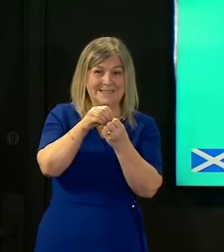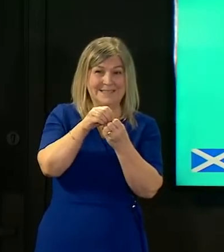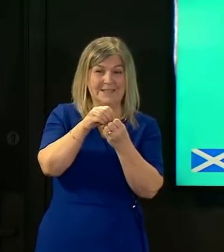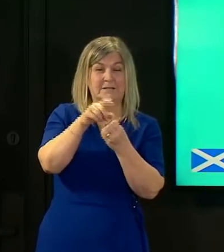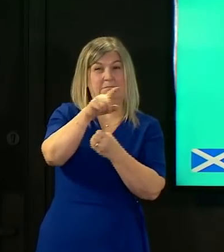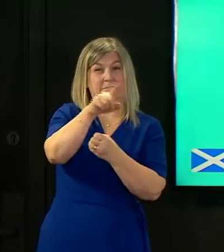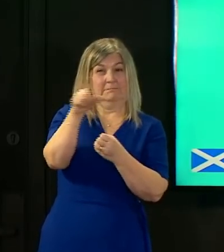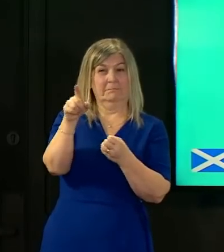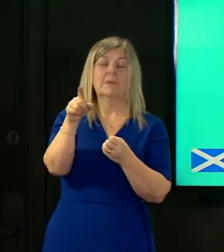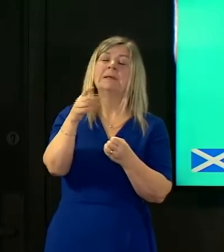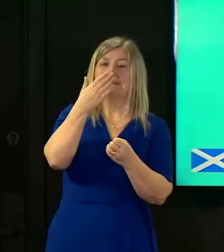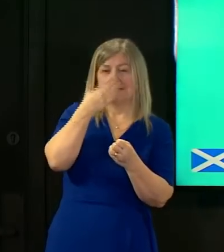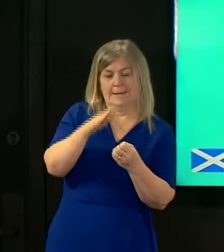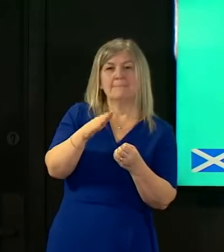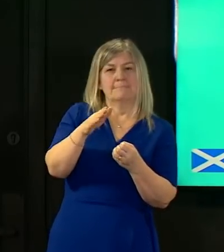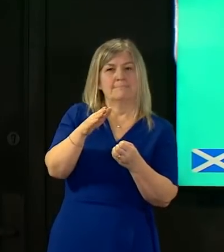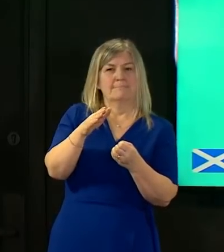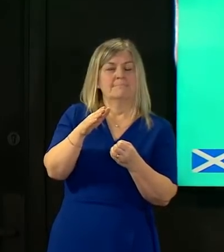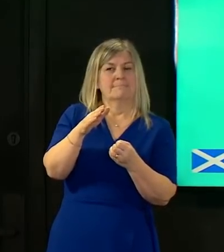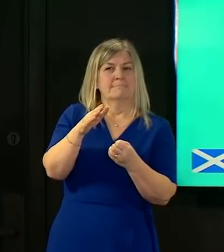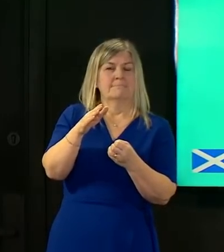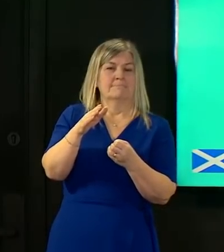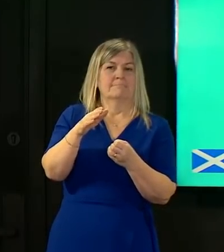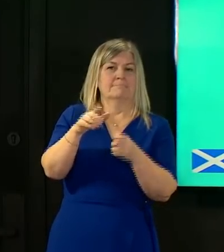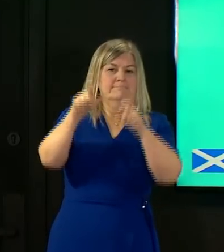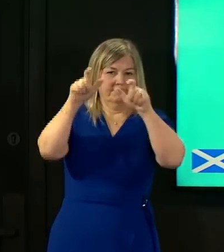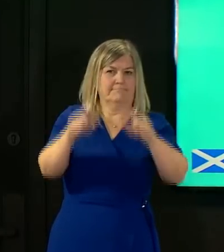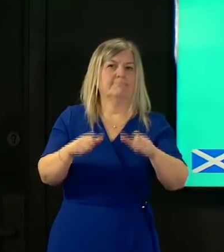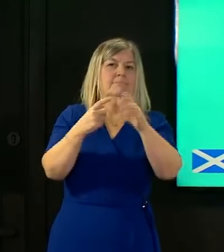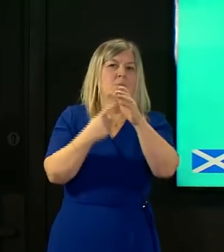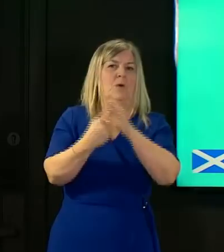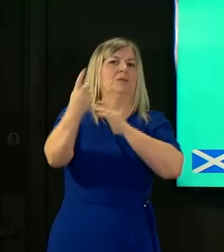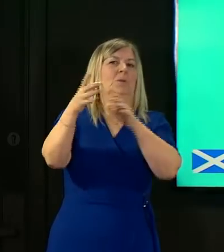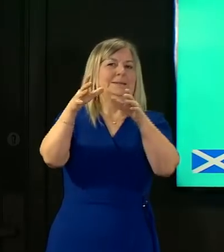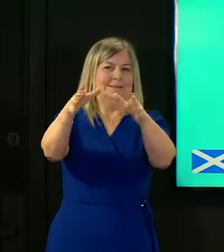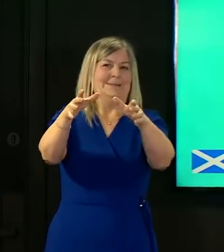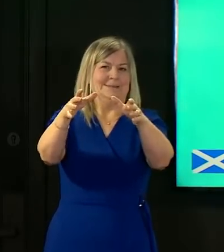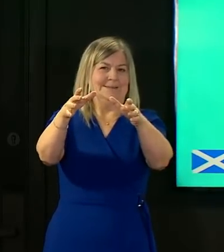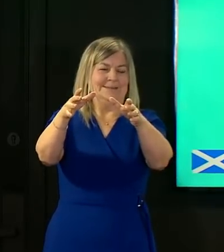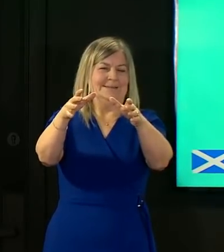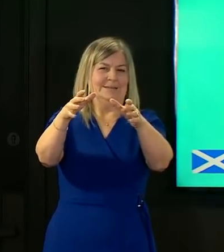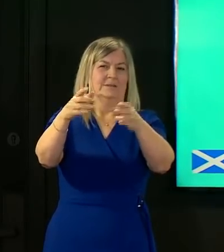it does appear to be a fairly contained incident in that these travelers were isolated on their